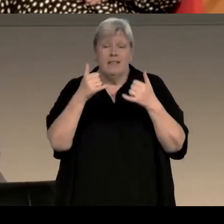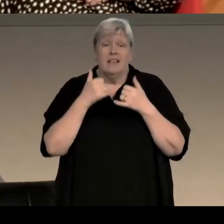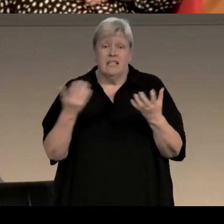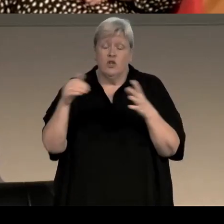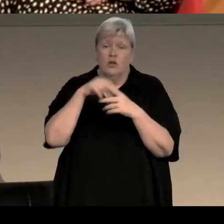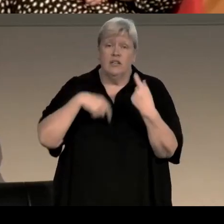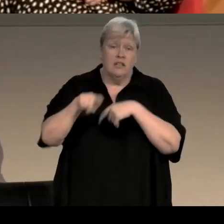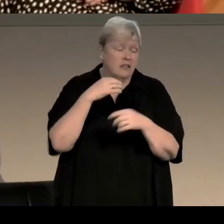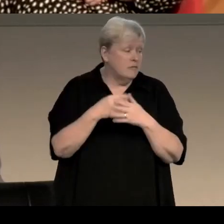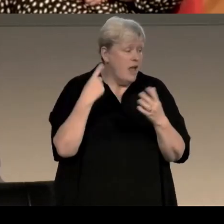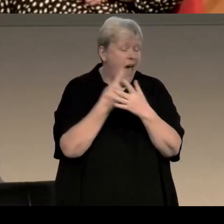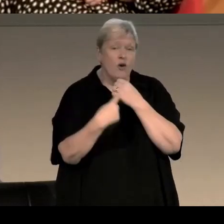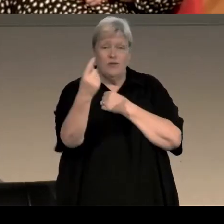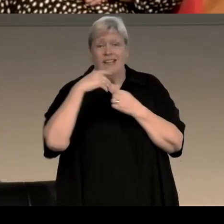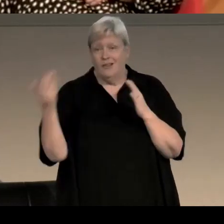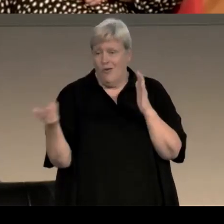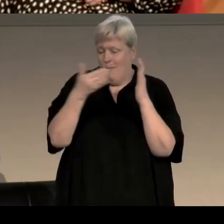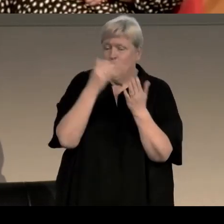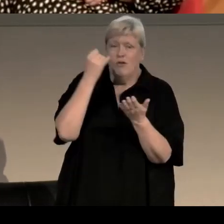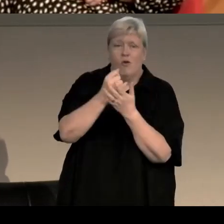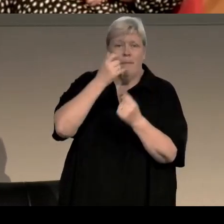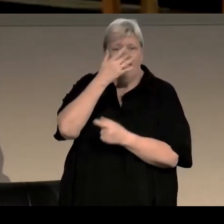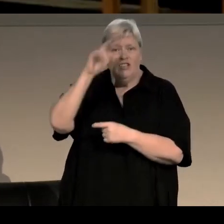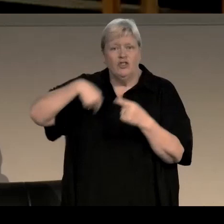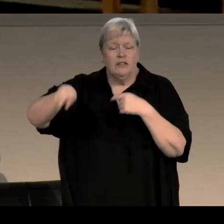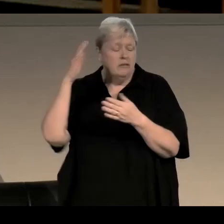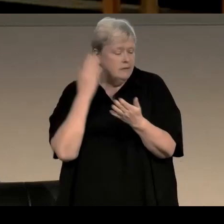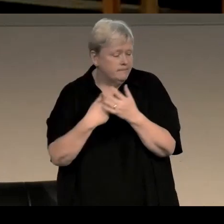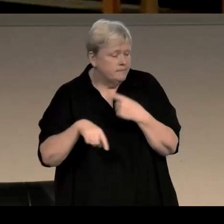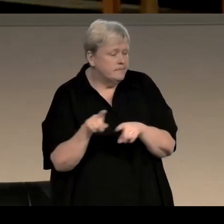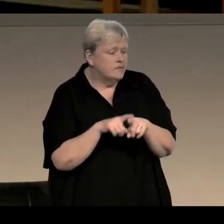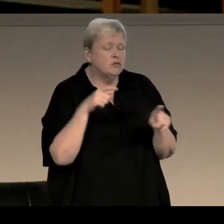Theakston's Outstanding Contribution to Crime Fiction Prize. She's also something of a trailblazer -